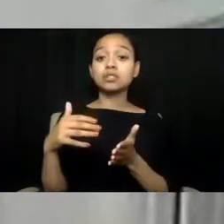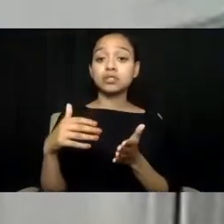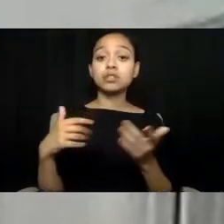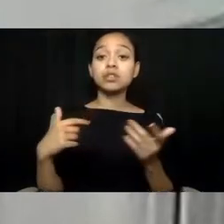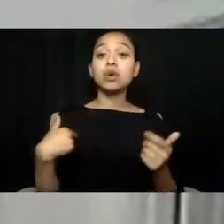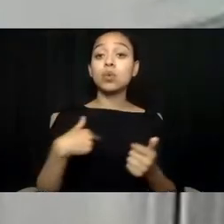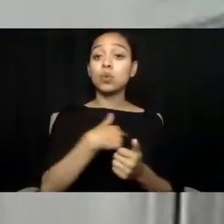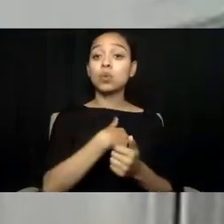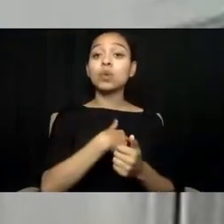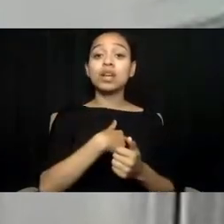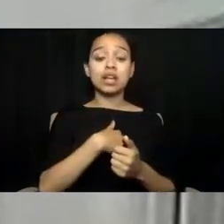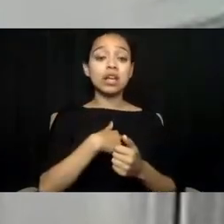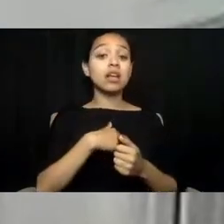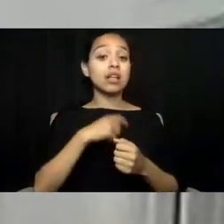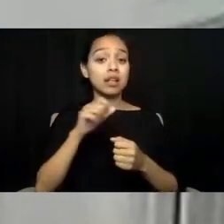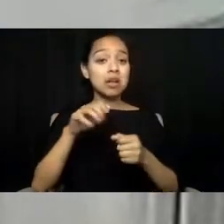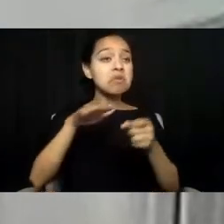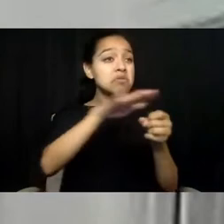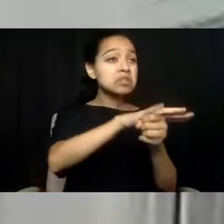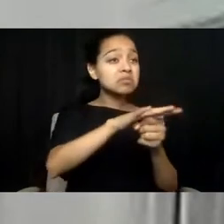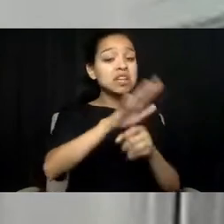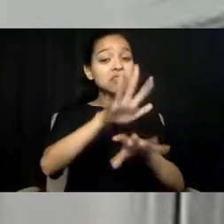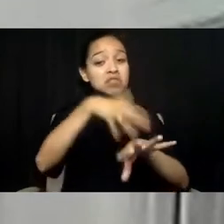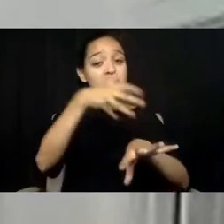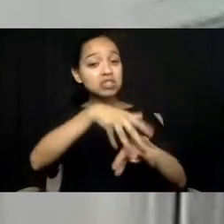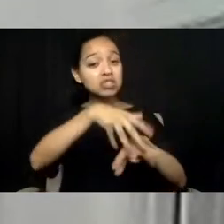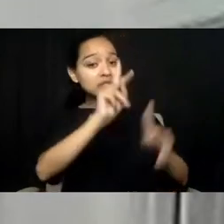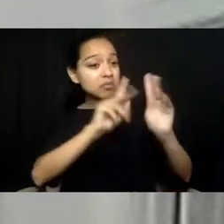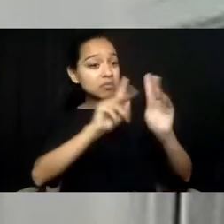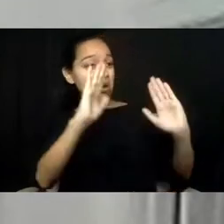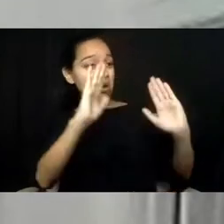who live on tribal reservations